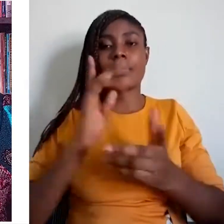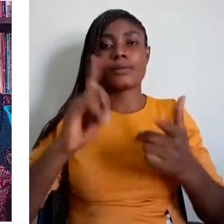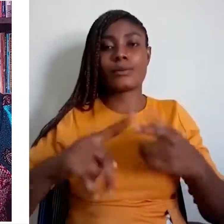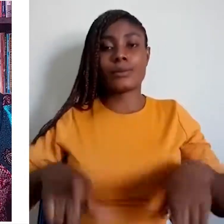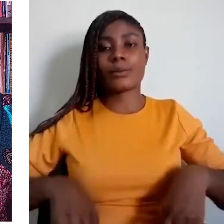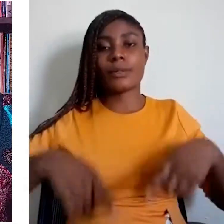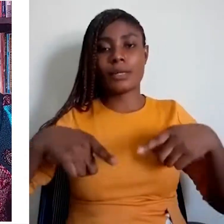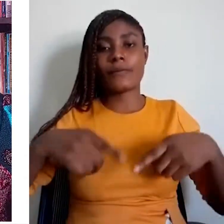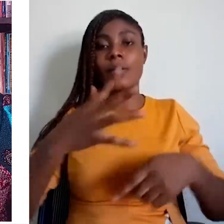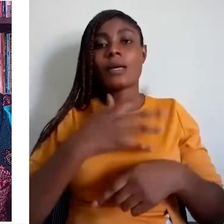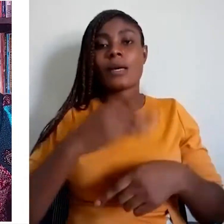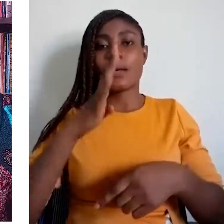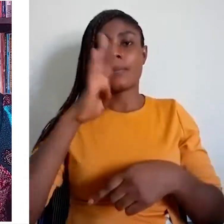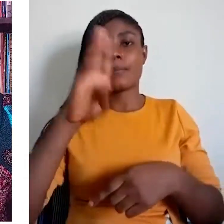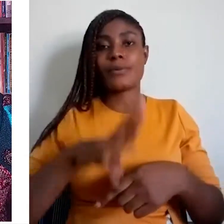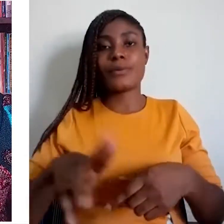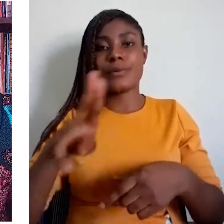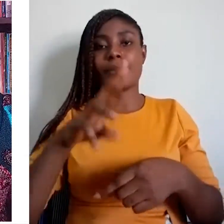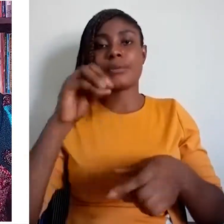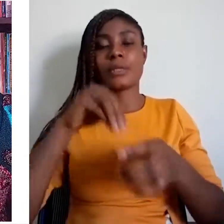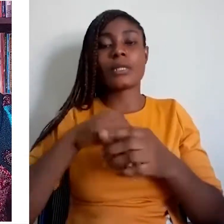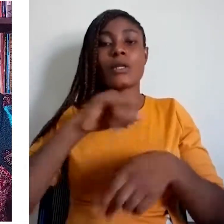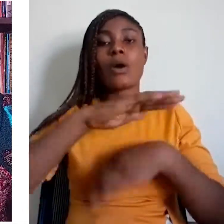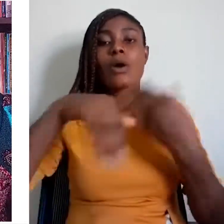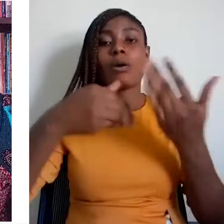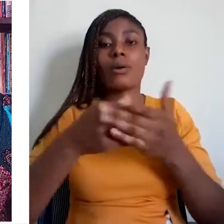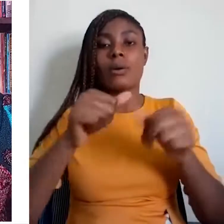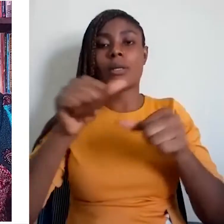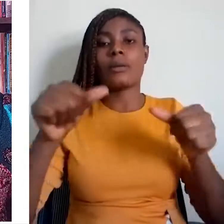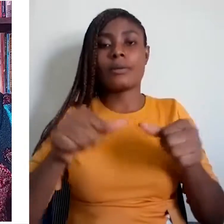languages puts them at an advantage.